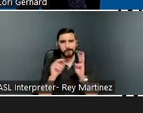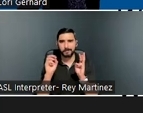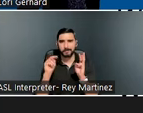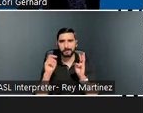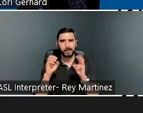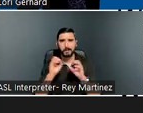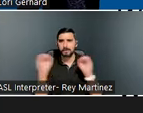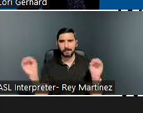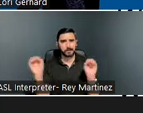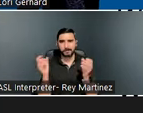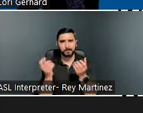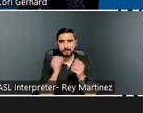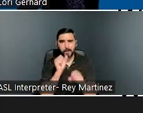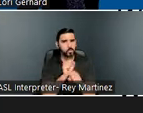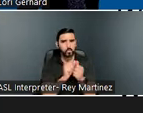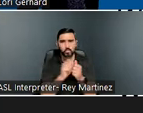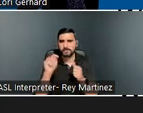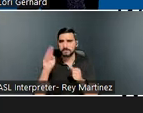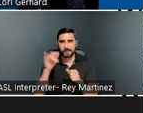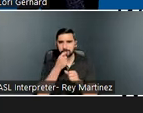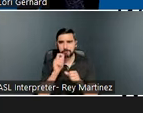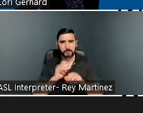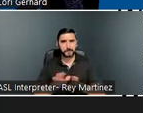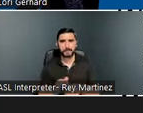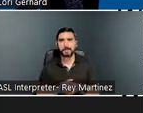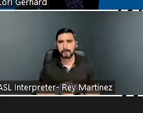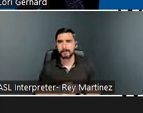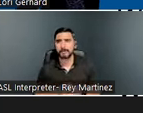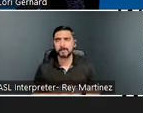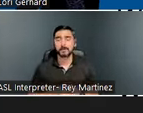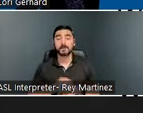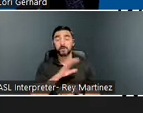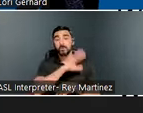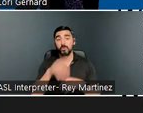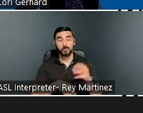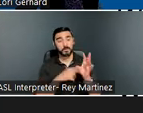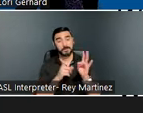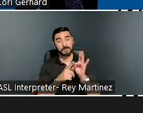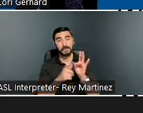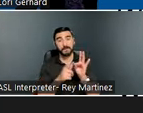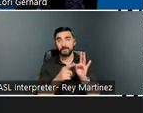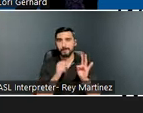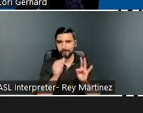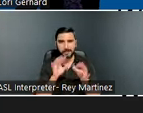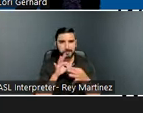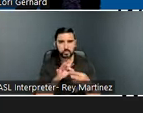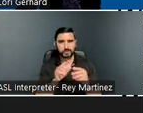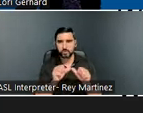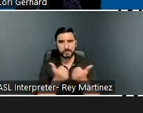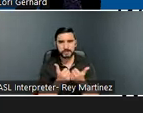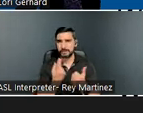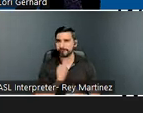them to individuals with TBI. Or none, I am an individual, not associated with an agency.